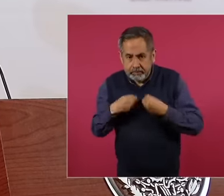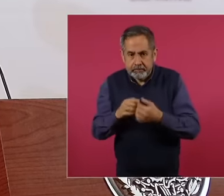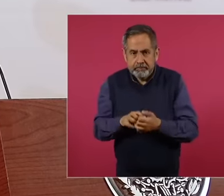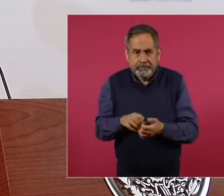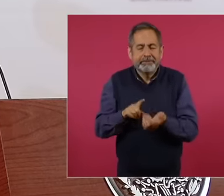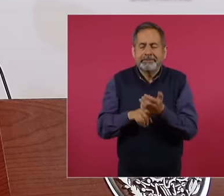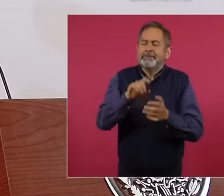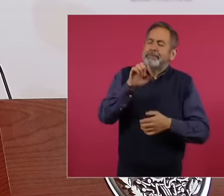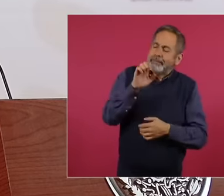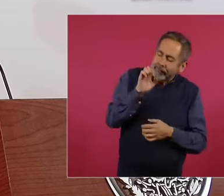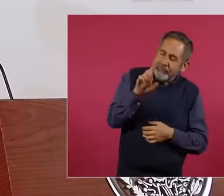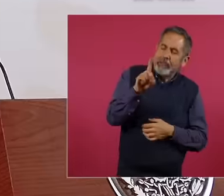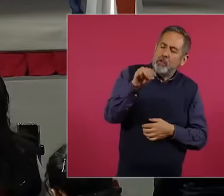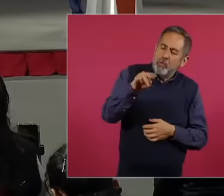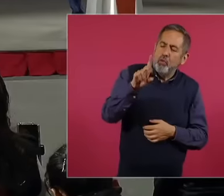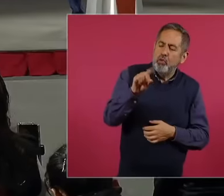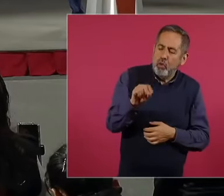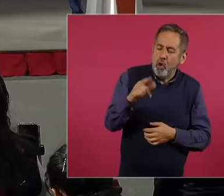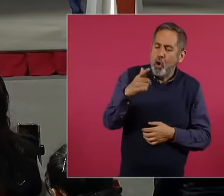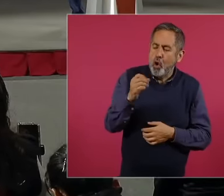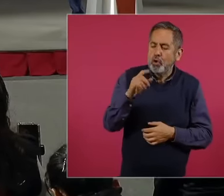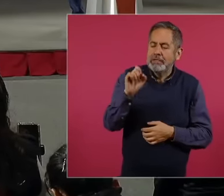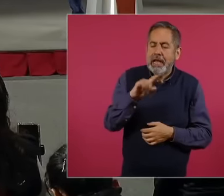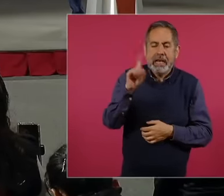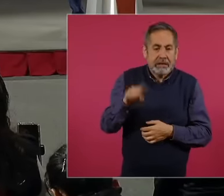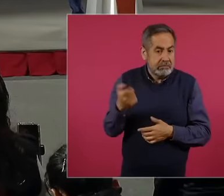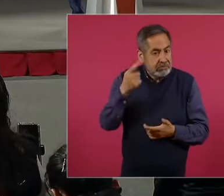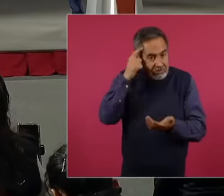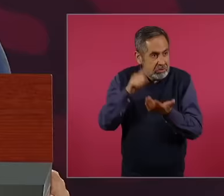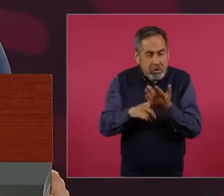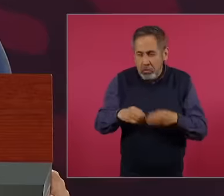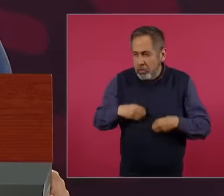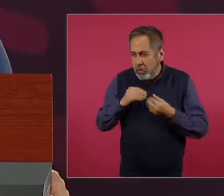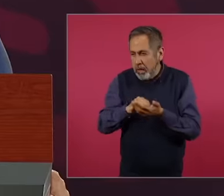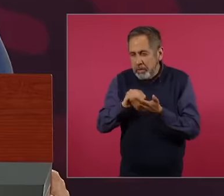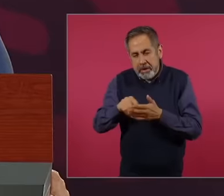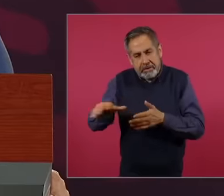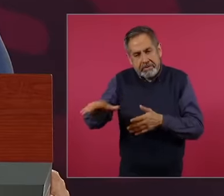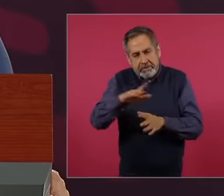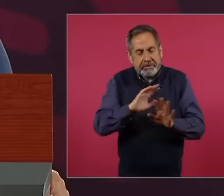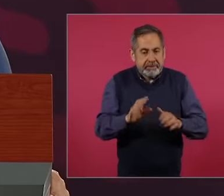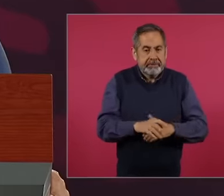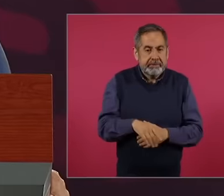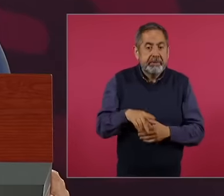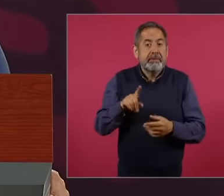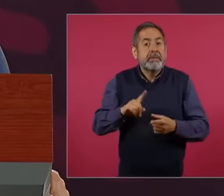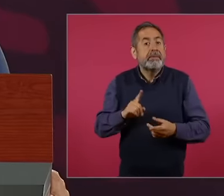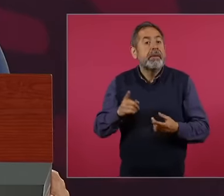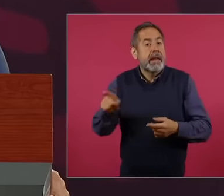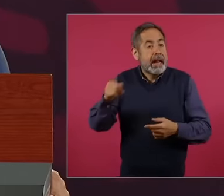González must still be around Querétaro